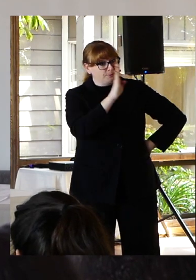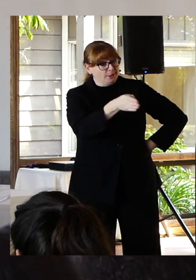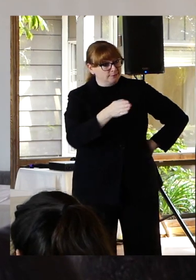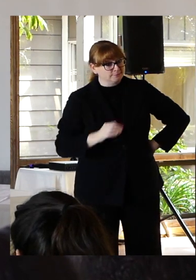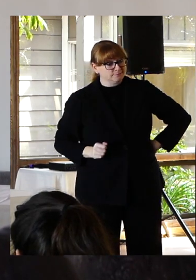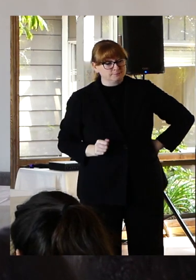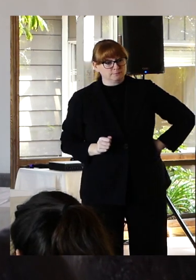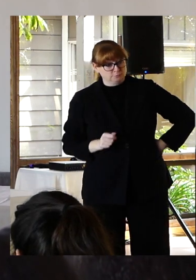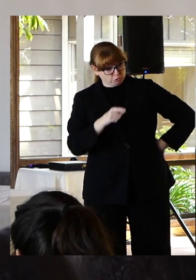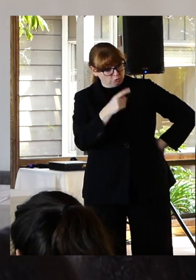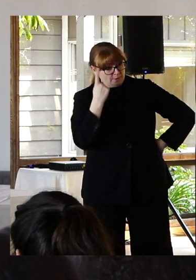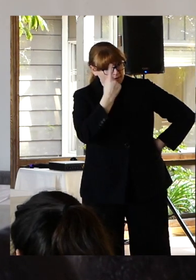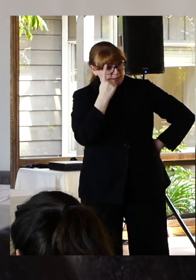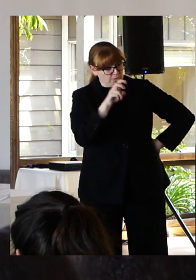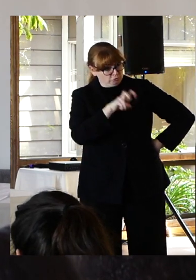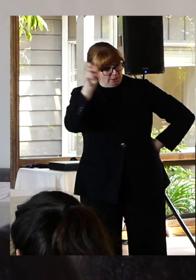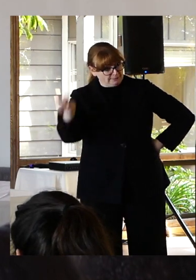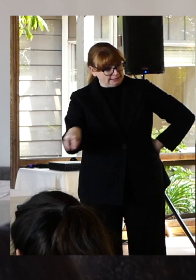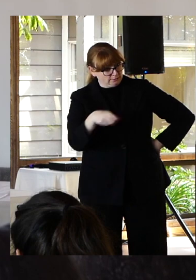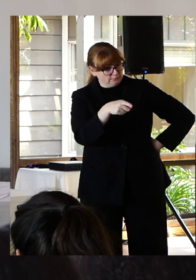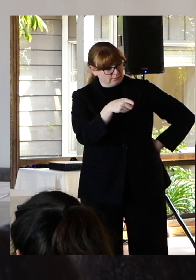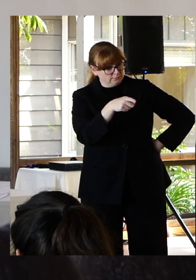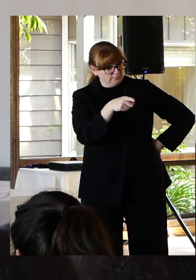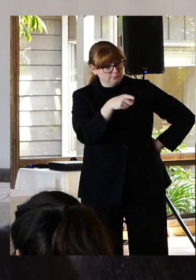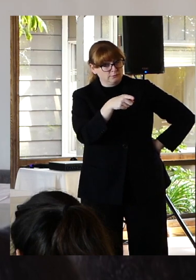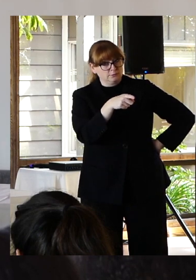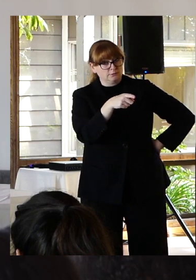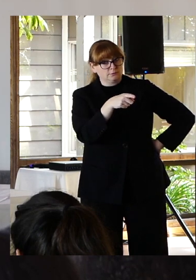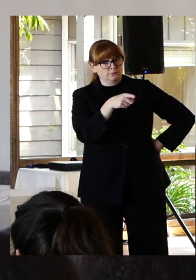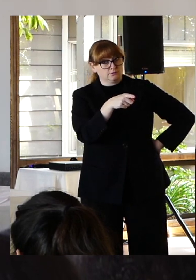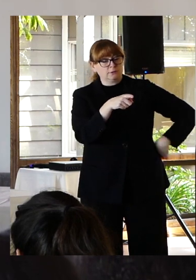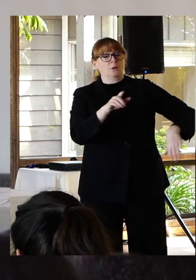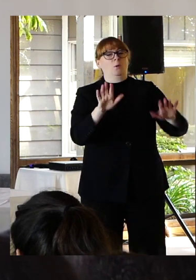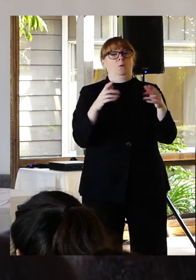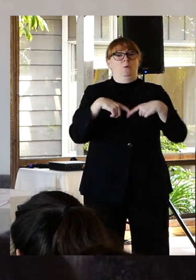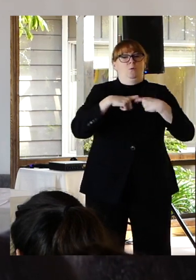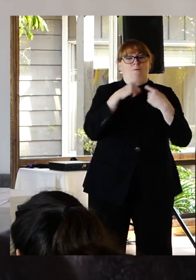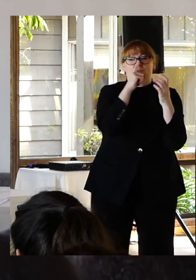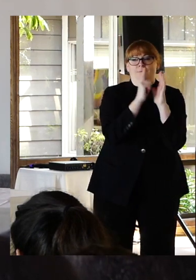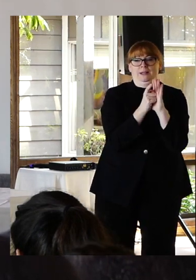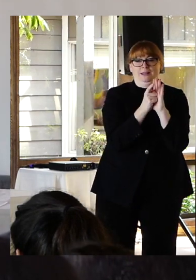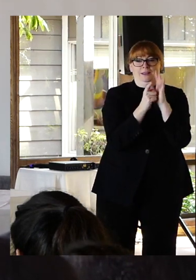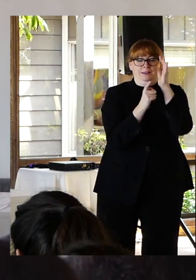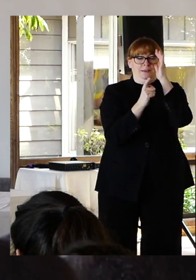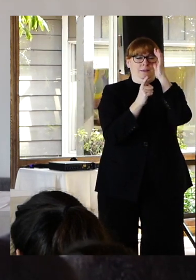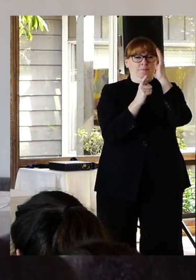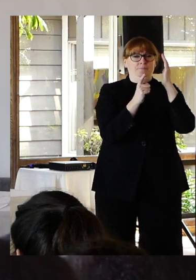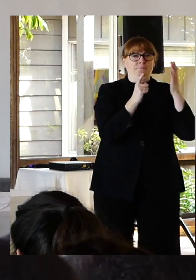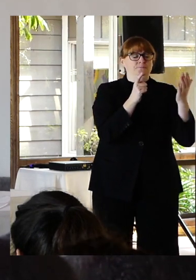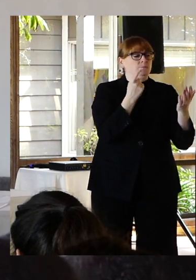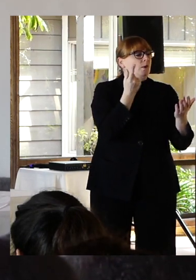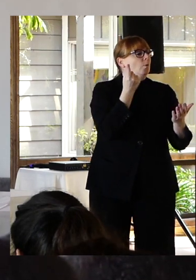about jumping. Now let's pause here. What do societal expectations say